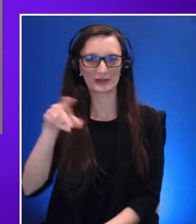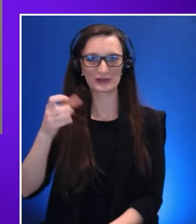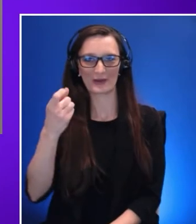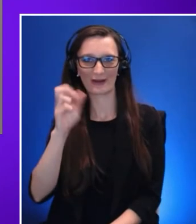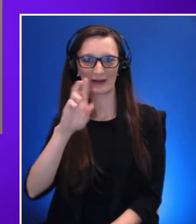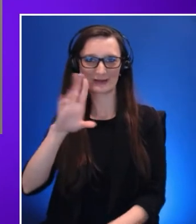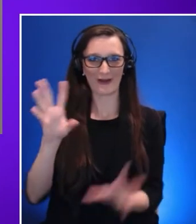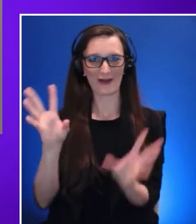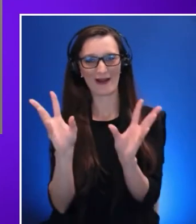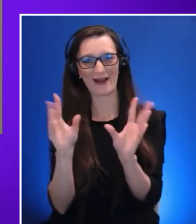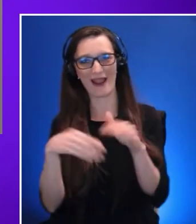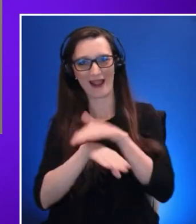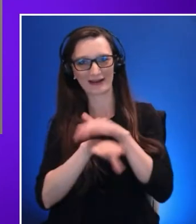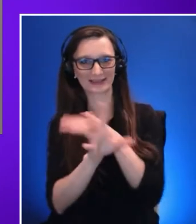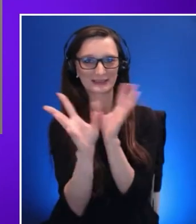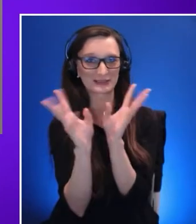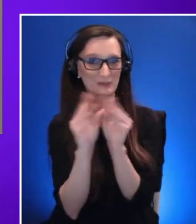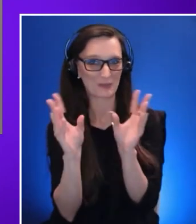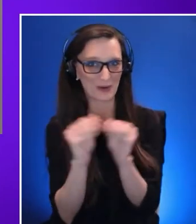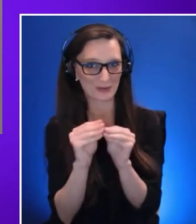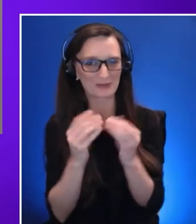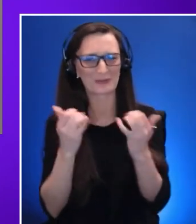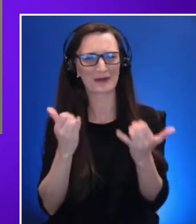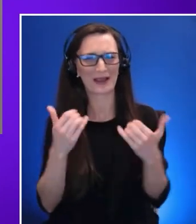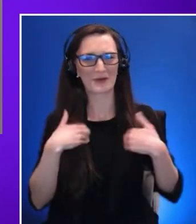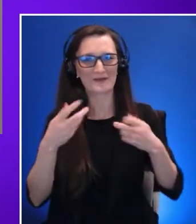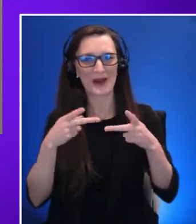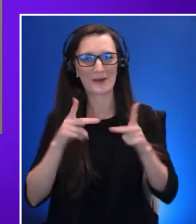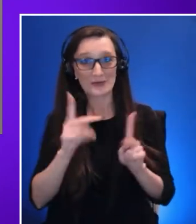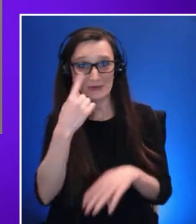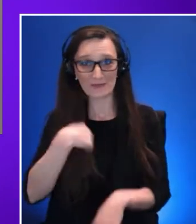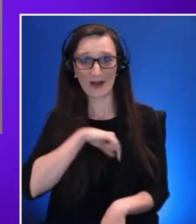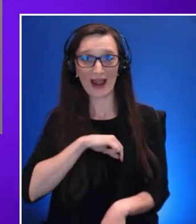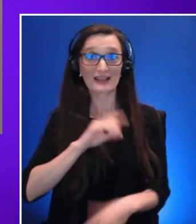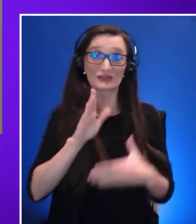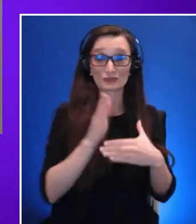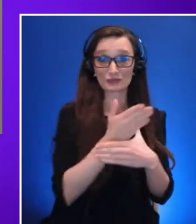This is an opportunity for us not only to share but to learn from some of the most